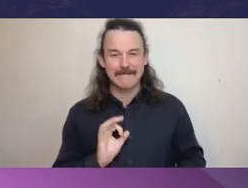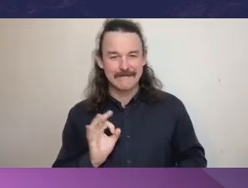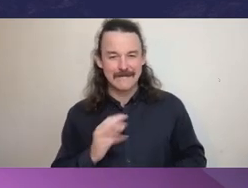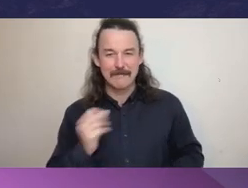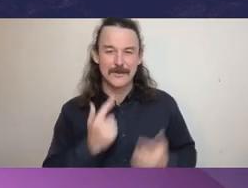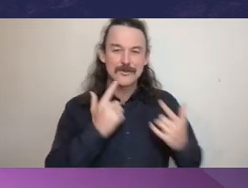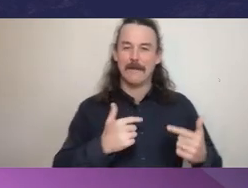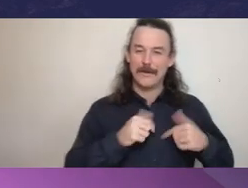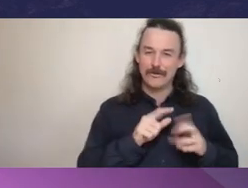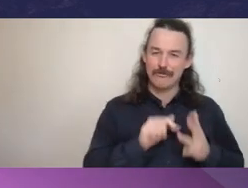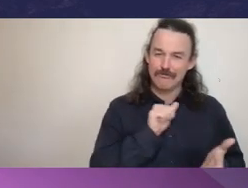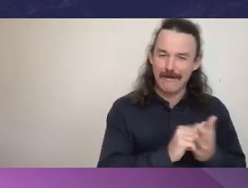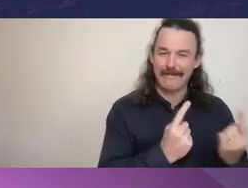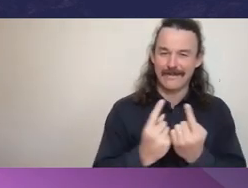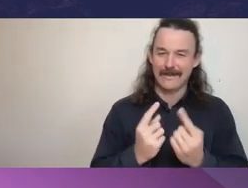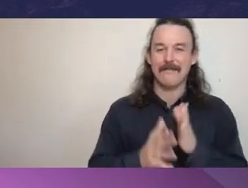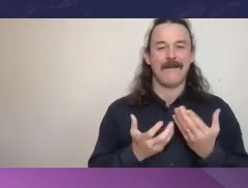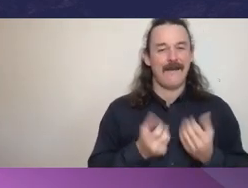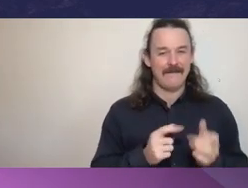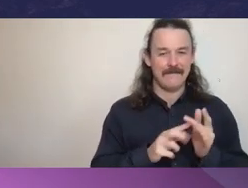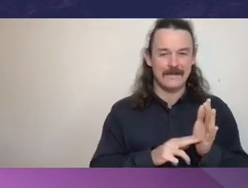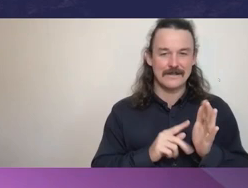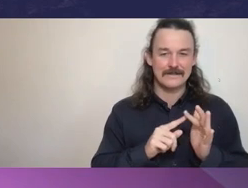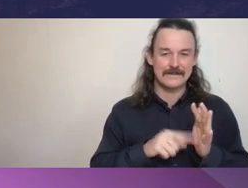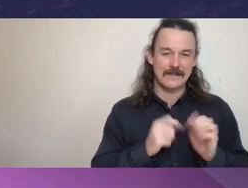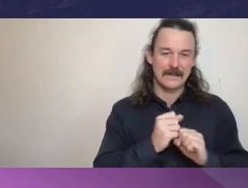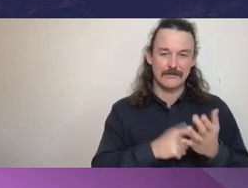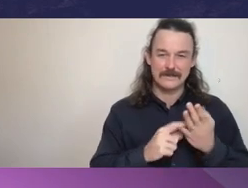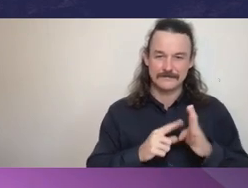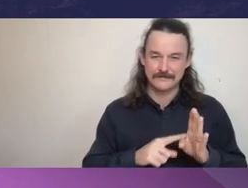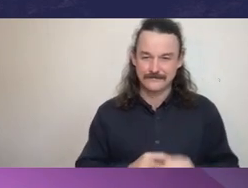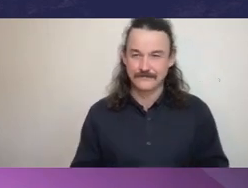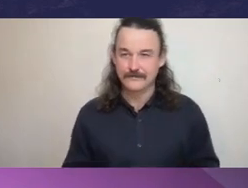Robert? Commissioner Redlich: Well, most organizations have very clearly defined